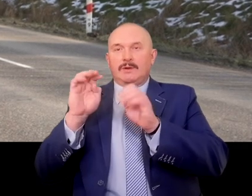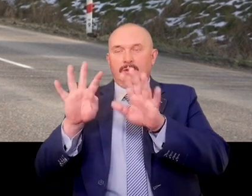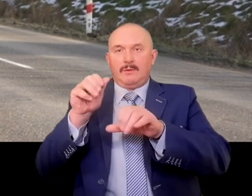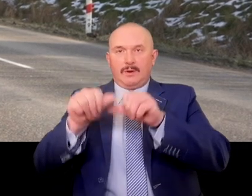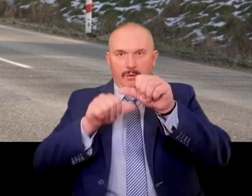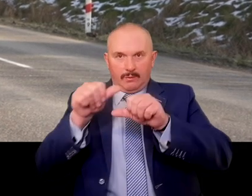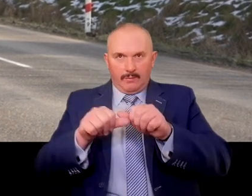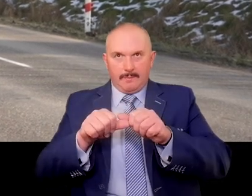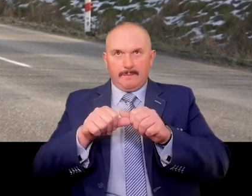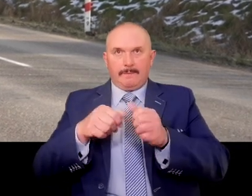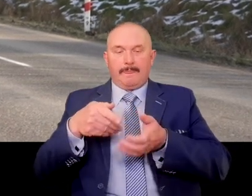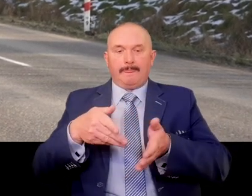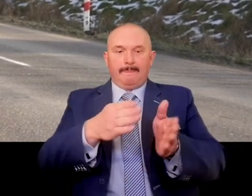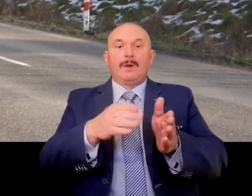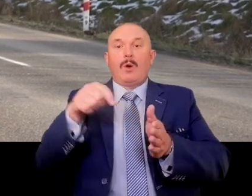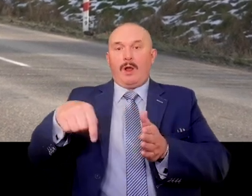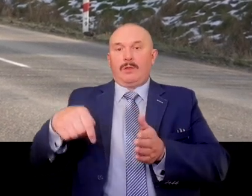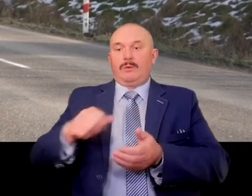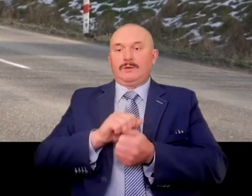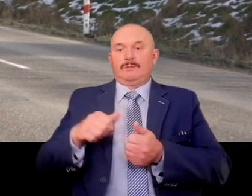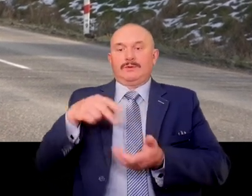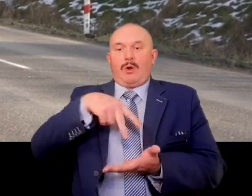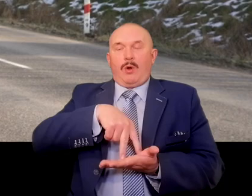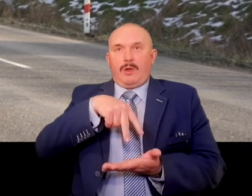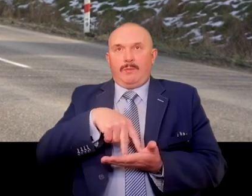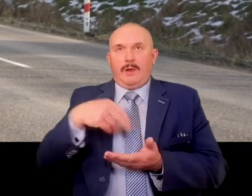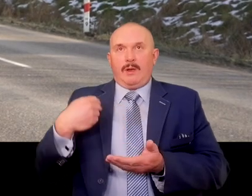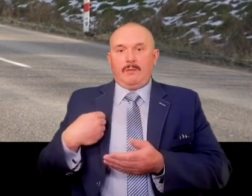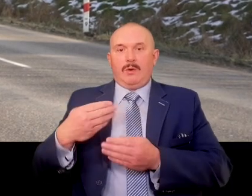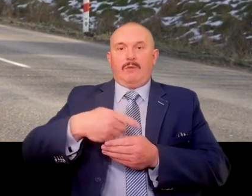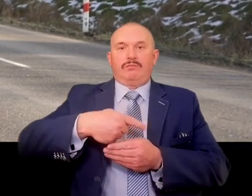the road we are on was barred by a customs barrier.